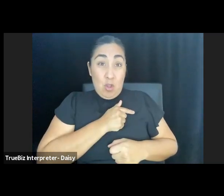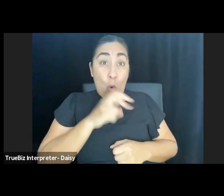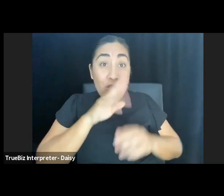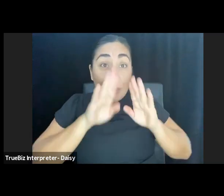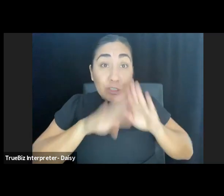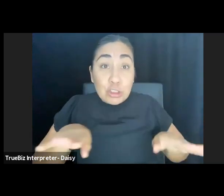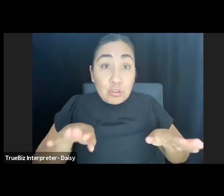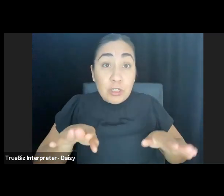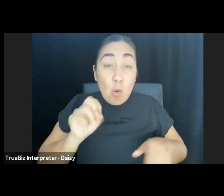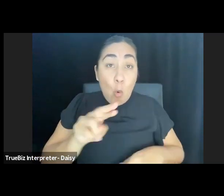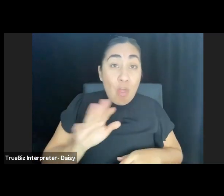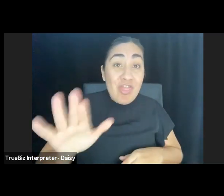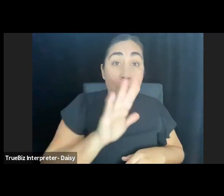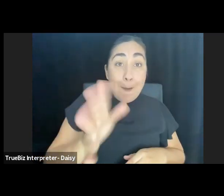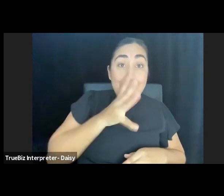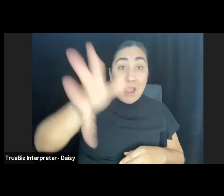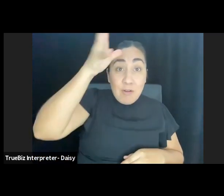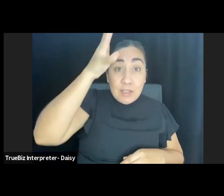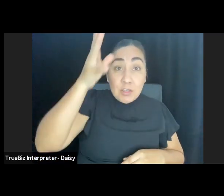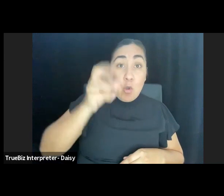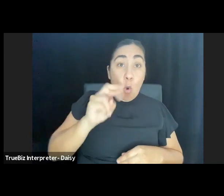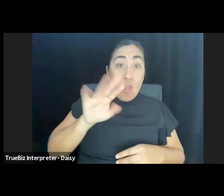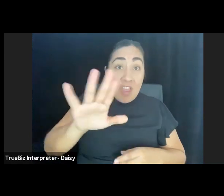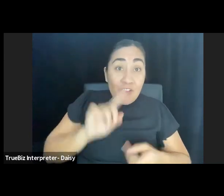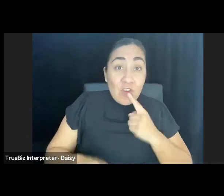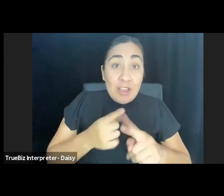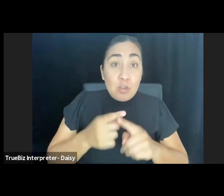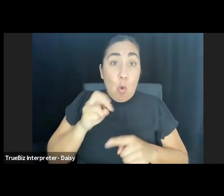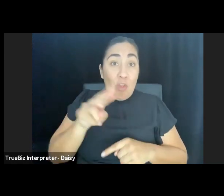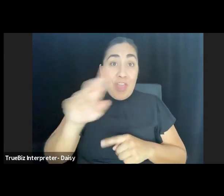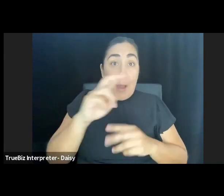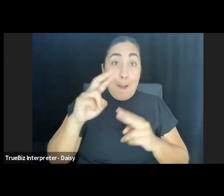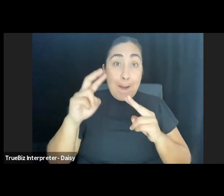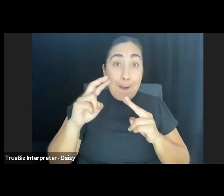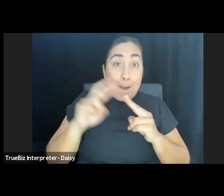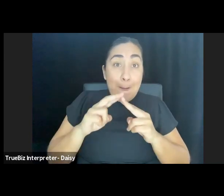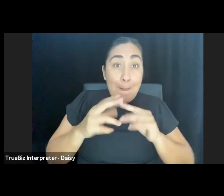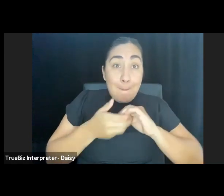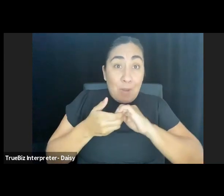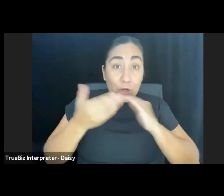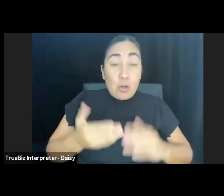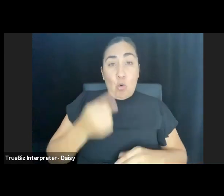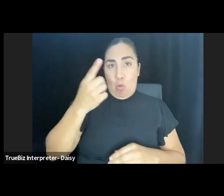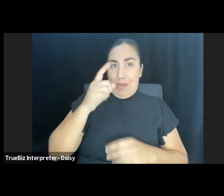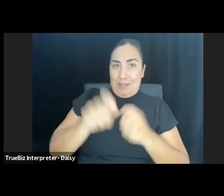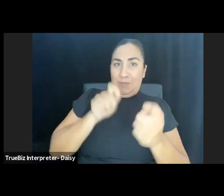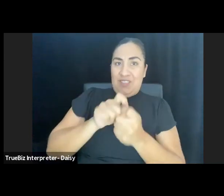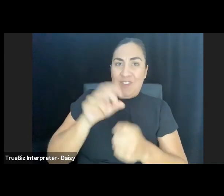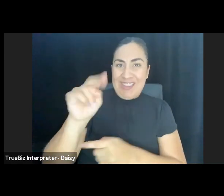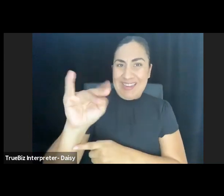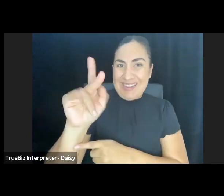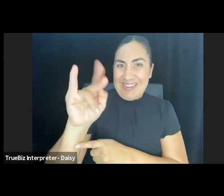or their friend or their partner. One particular colleague is my staff member Nikki Toombs, who reminded me of the words